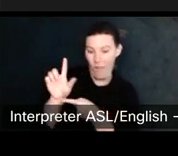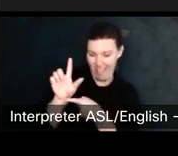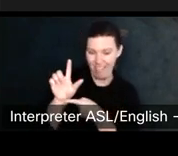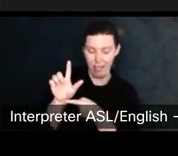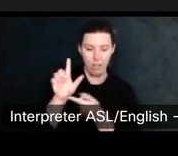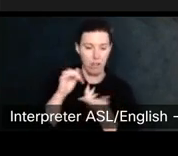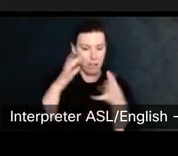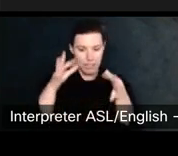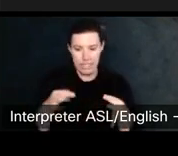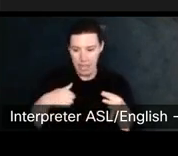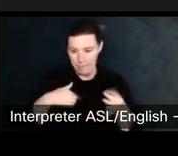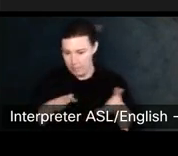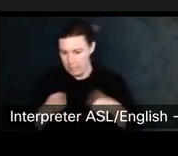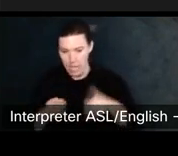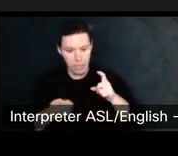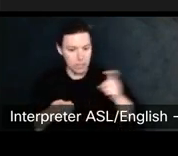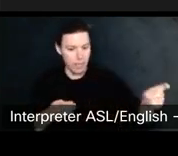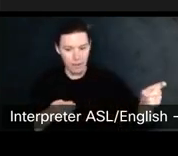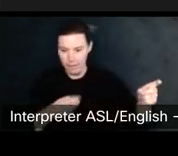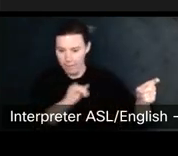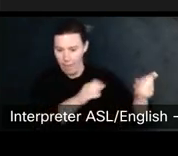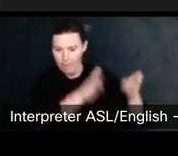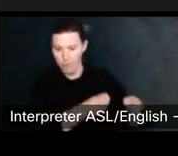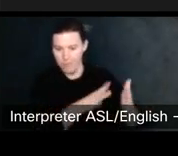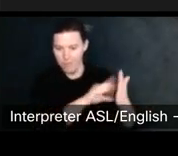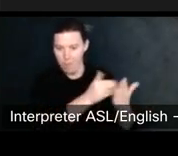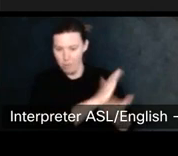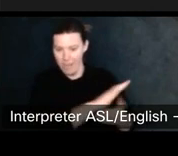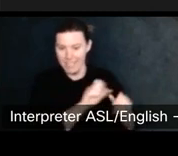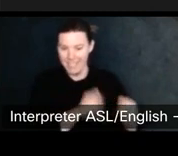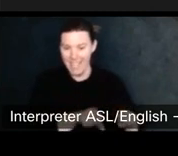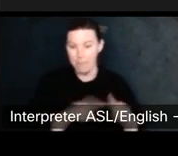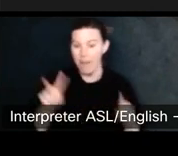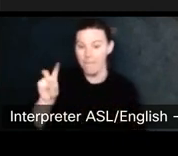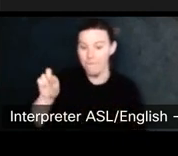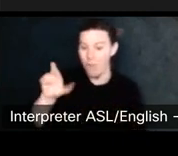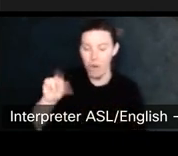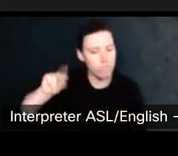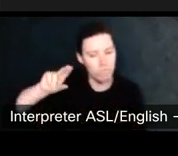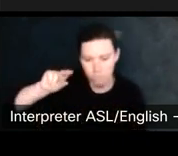Only, the artists can make a claim under Laura and the right dies with the artist. Uh.